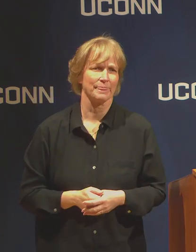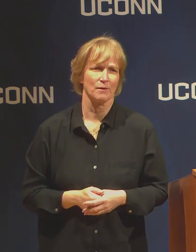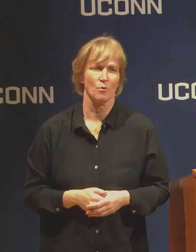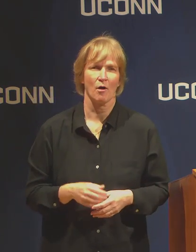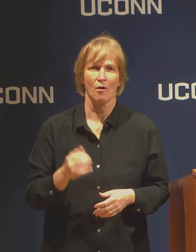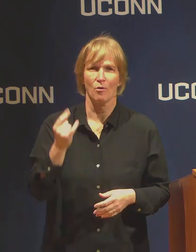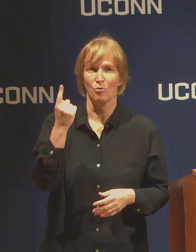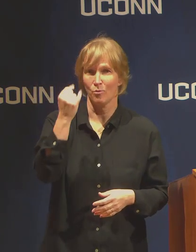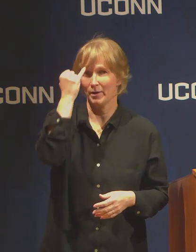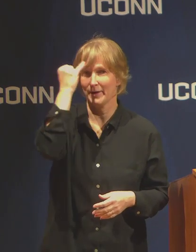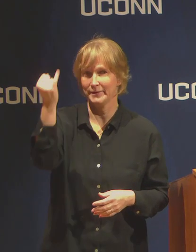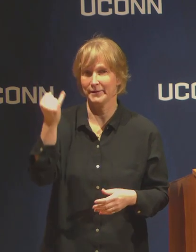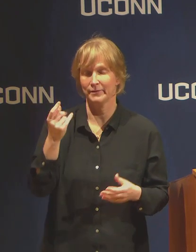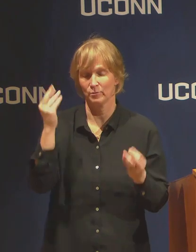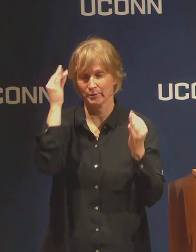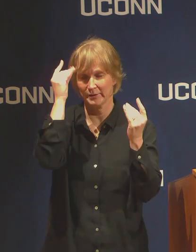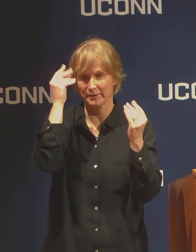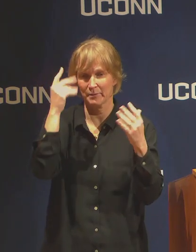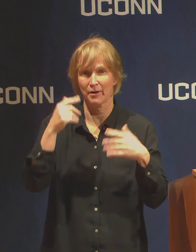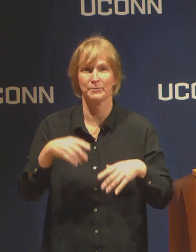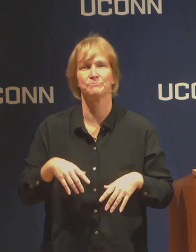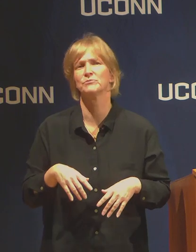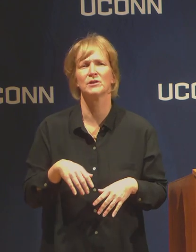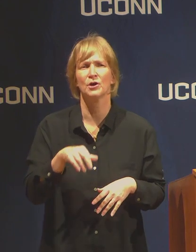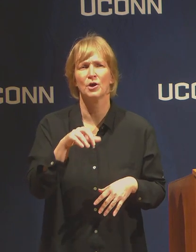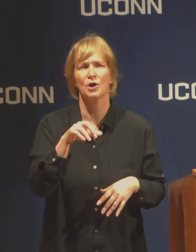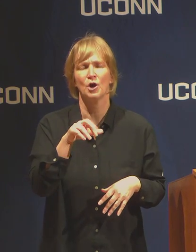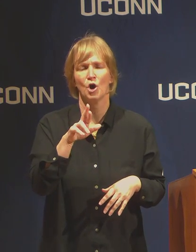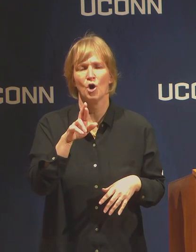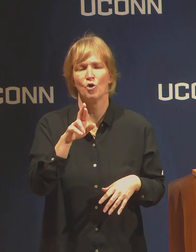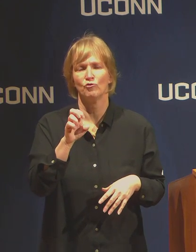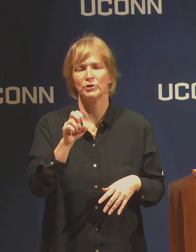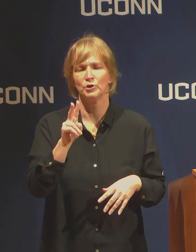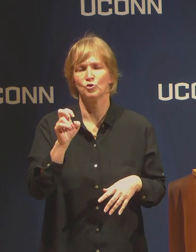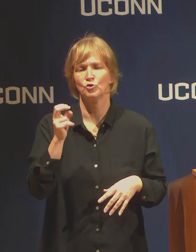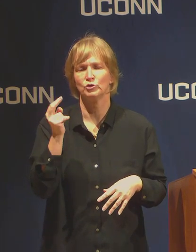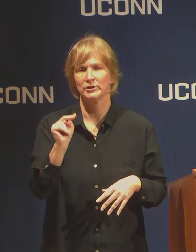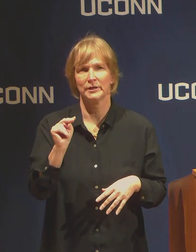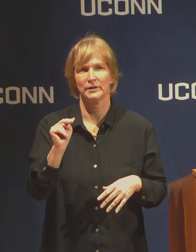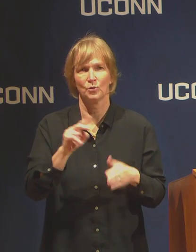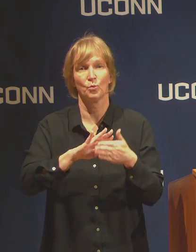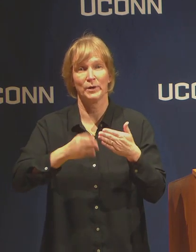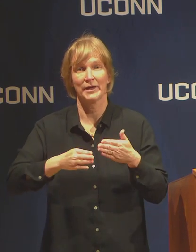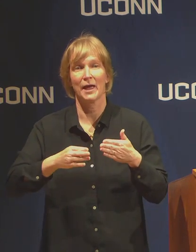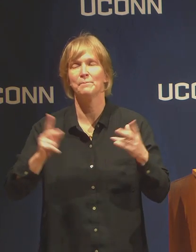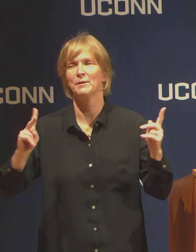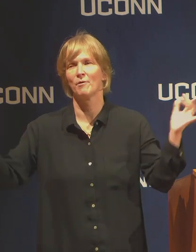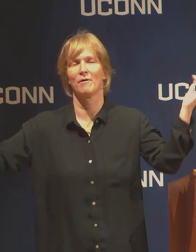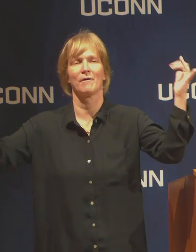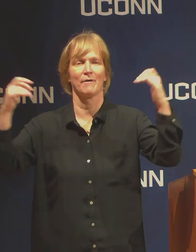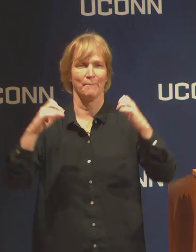around is reunion weekend. That has a certain appeal because essentially,